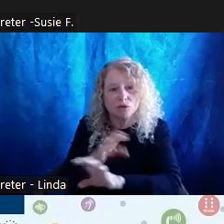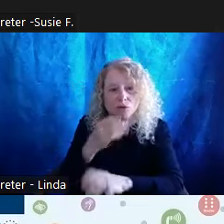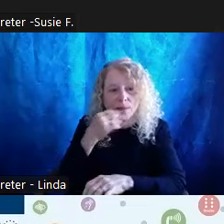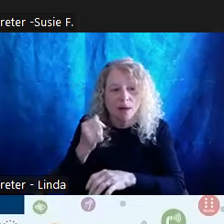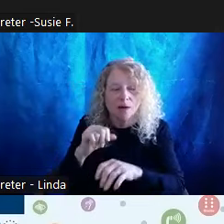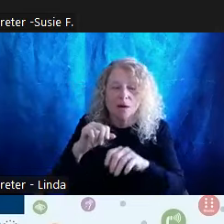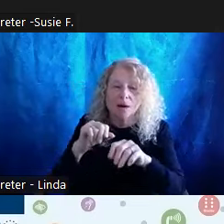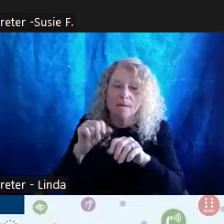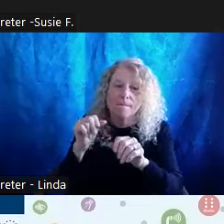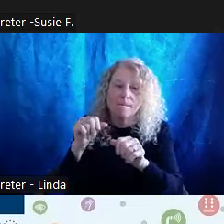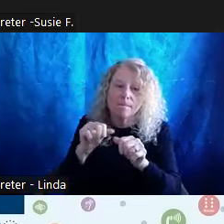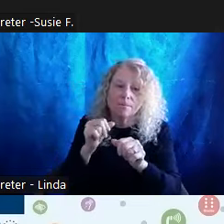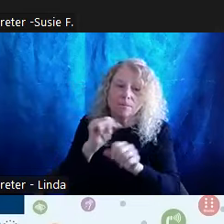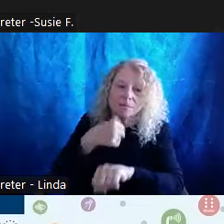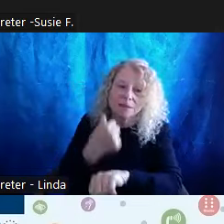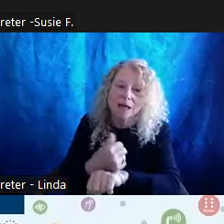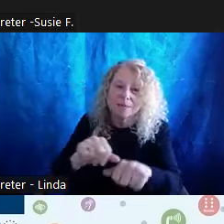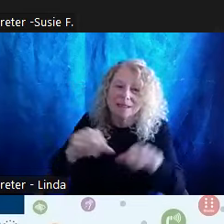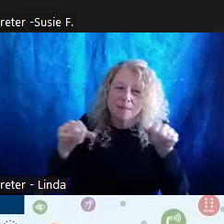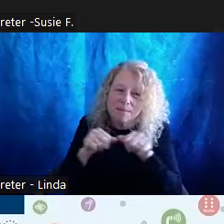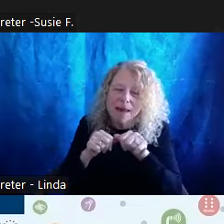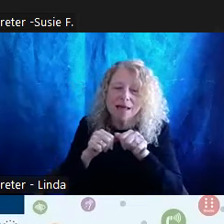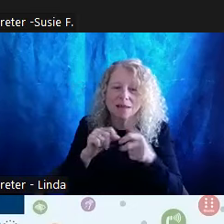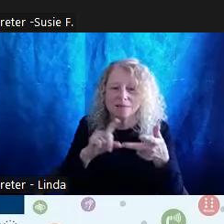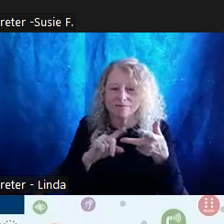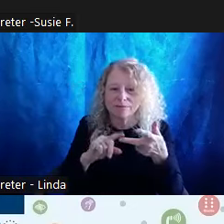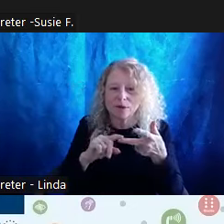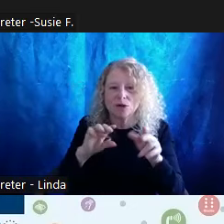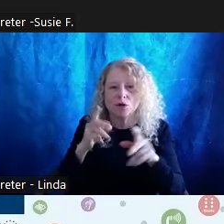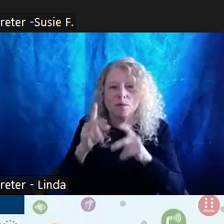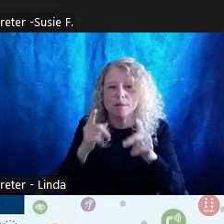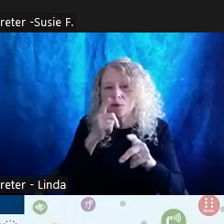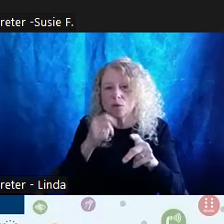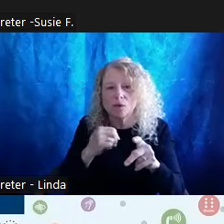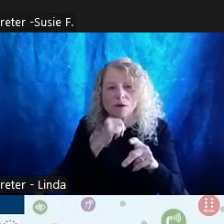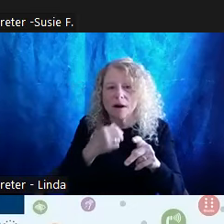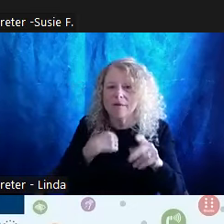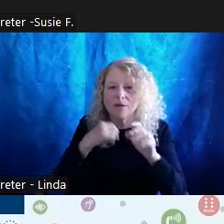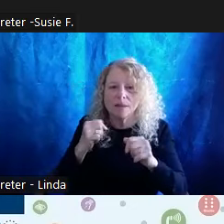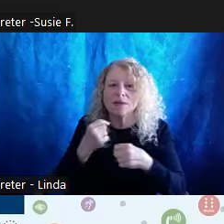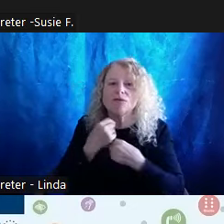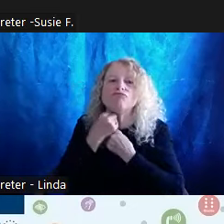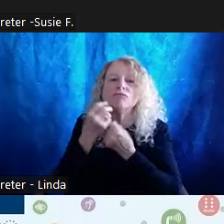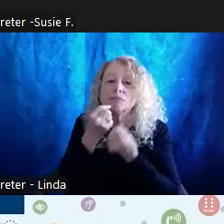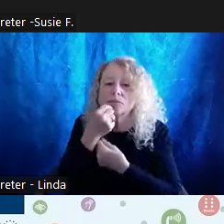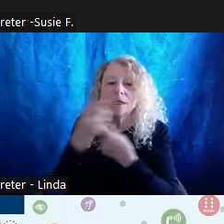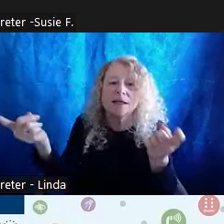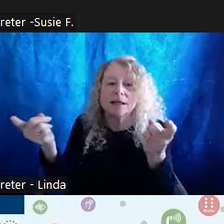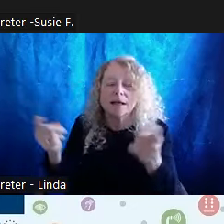don't often have a chance to have their voice are able to have their voice heard? I am not here to take the